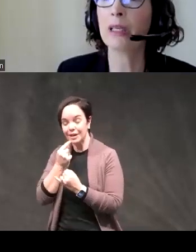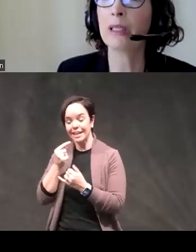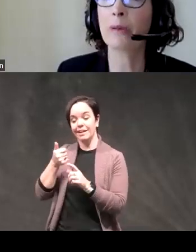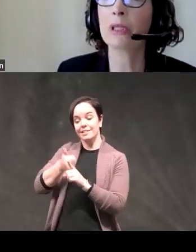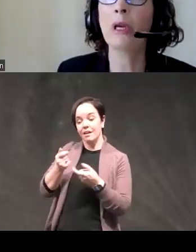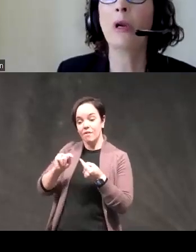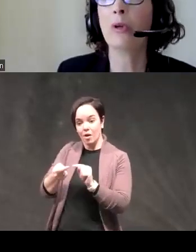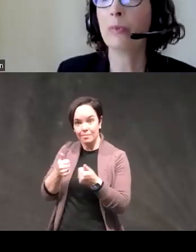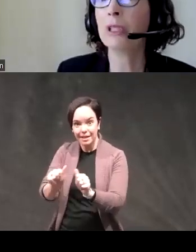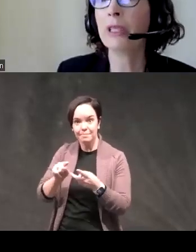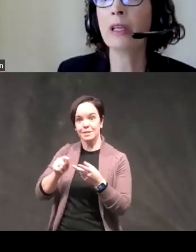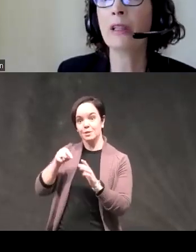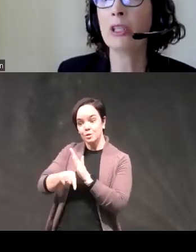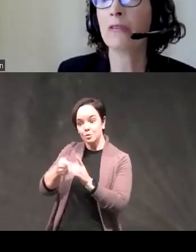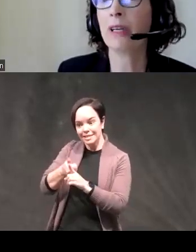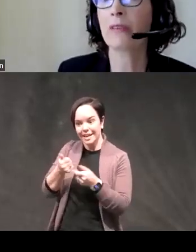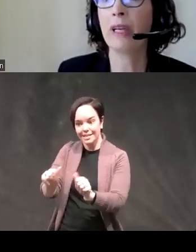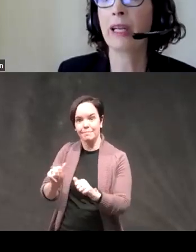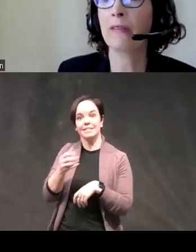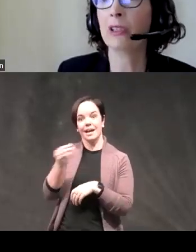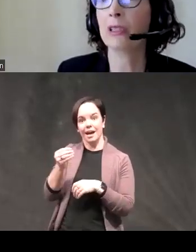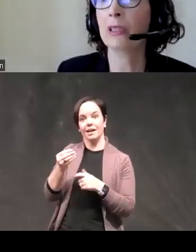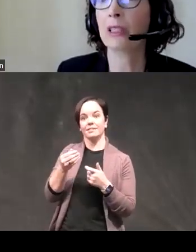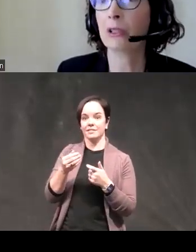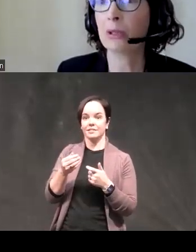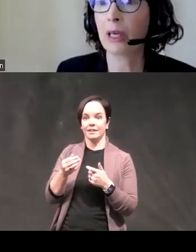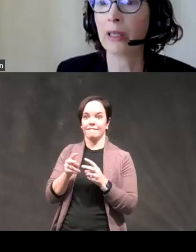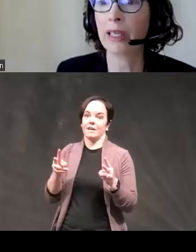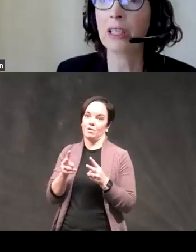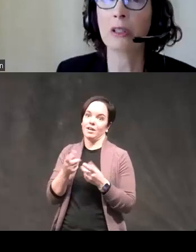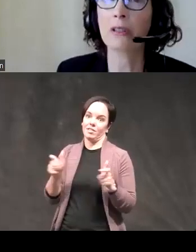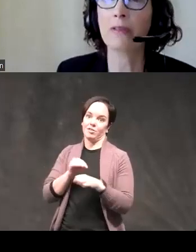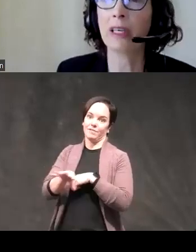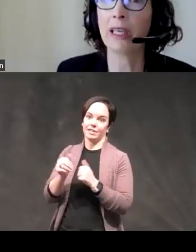attempts with particularly large effects of negative urgency on suicidal ideation severity